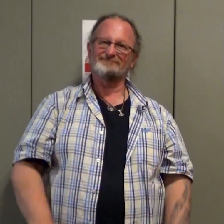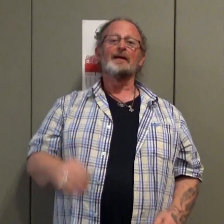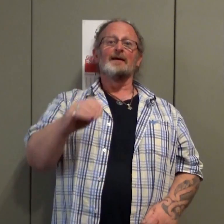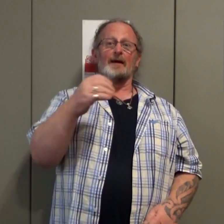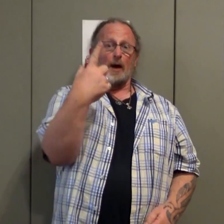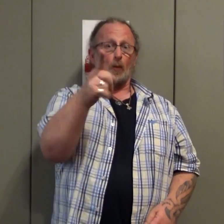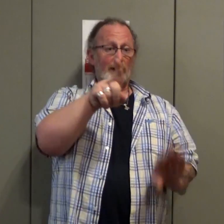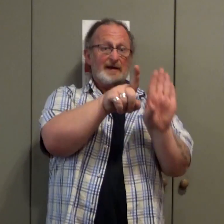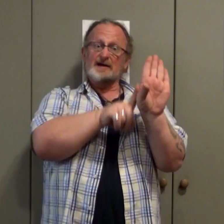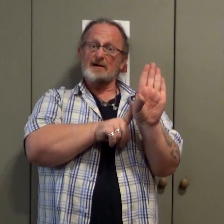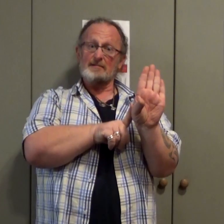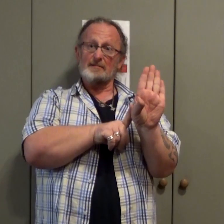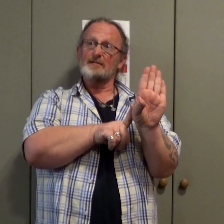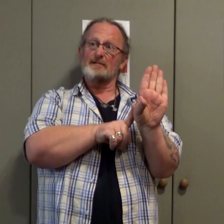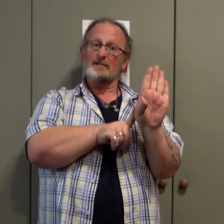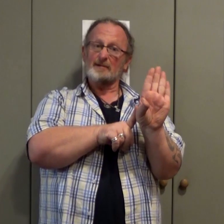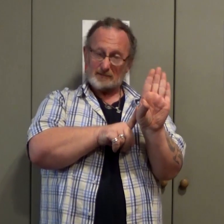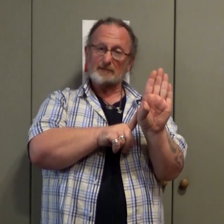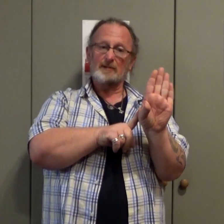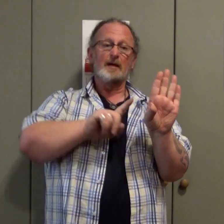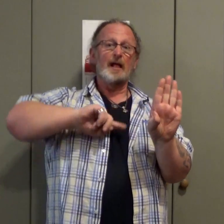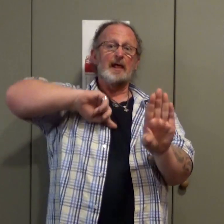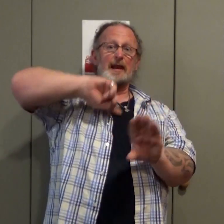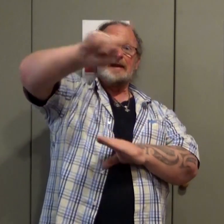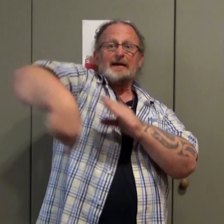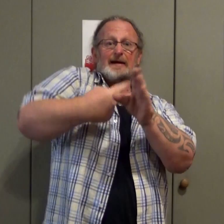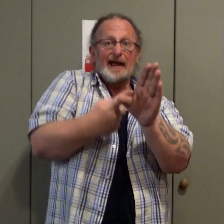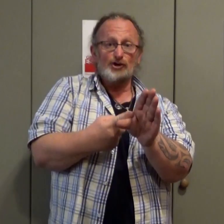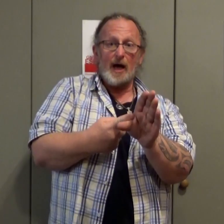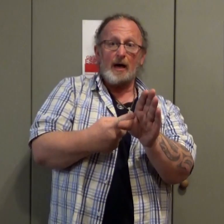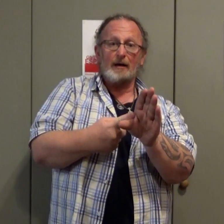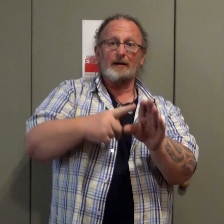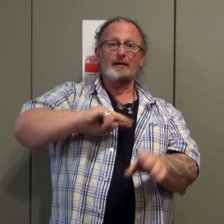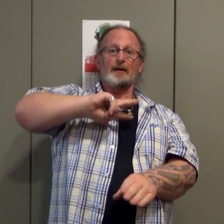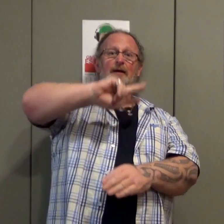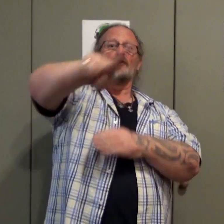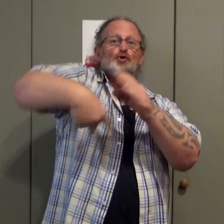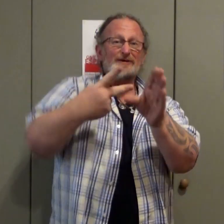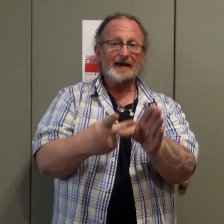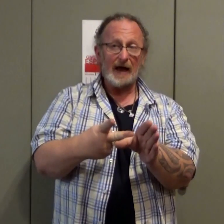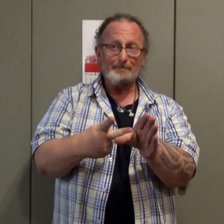We can speak about years One time is one year That is the following year